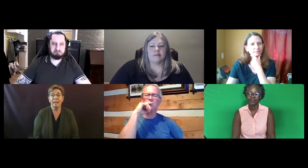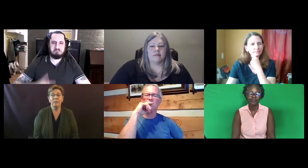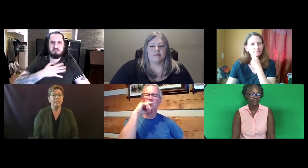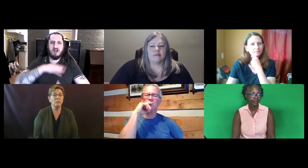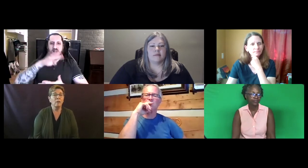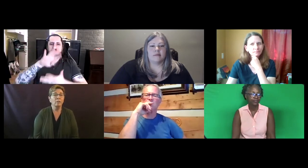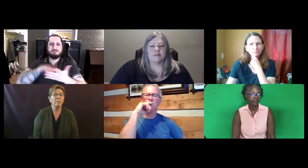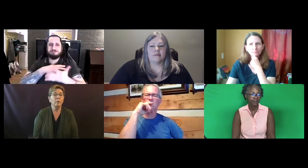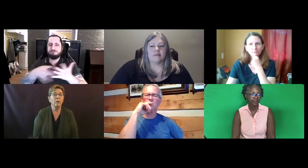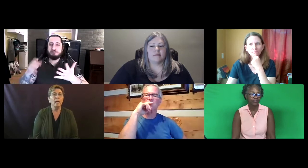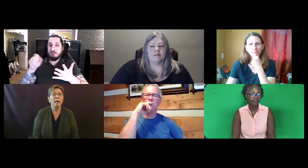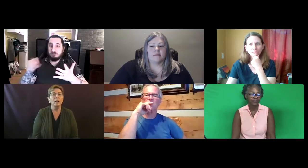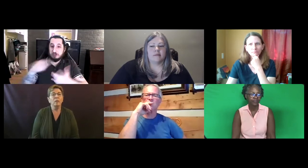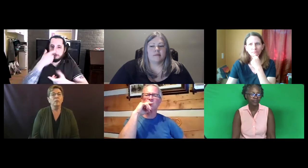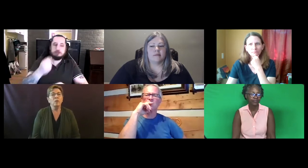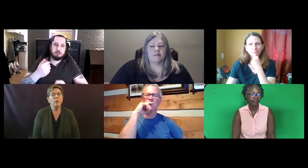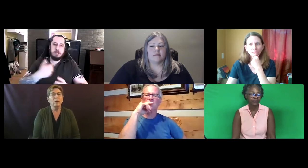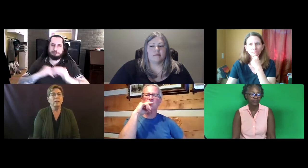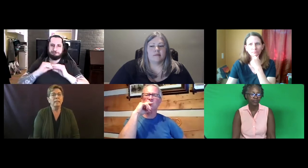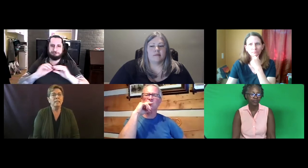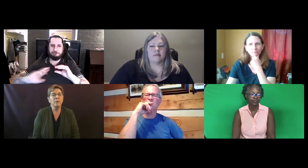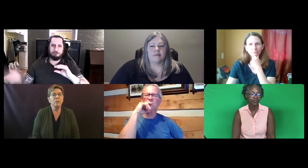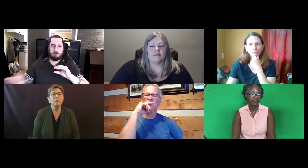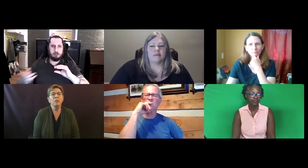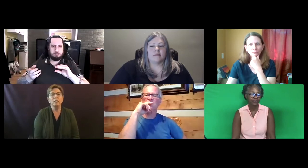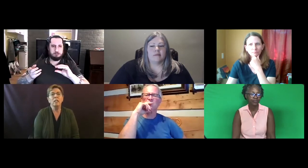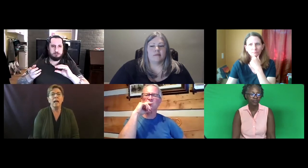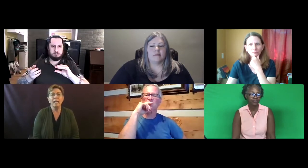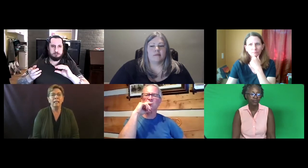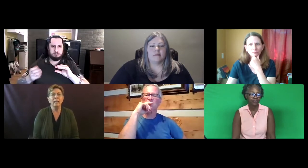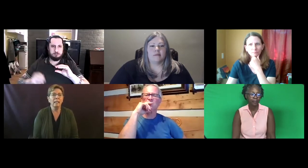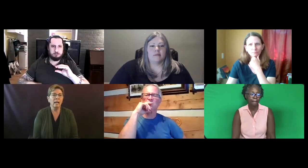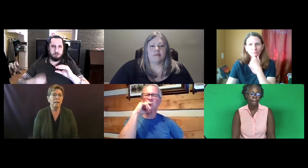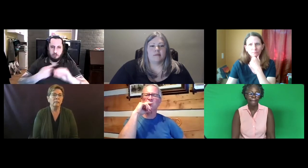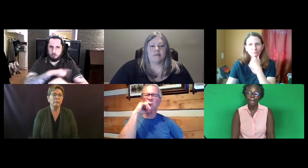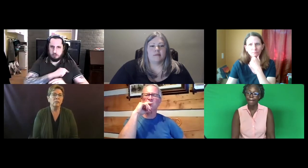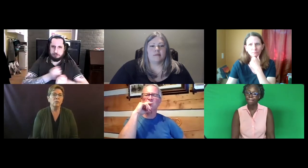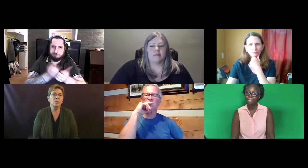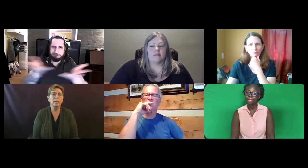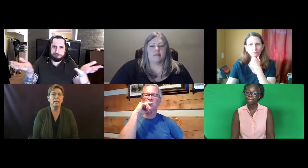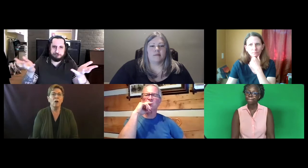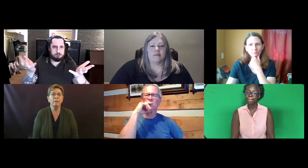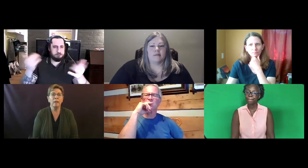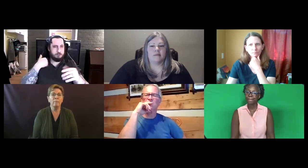And that's a smaller number. So here in this spreadsheet -- if you're interested, I can let you see all of them.